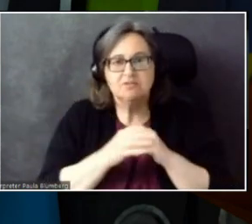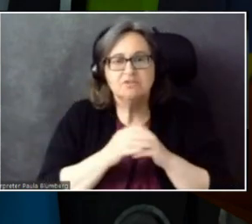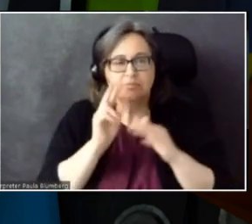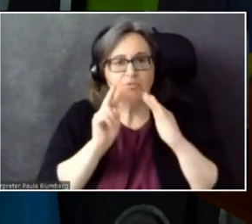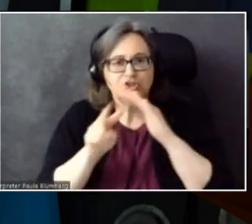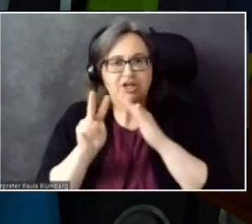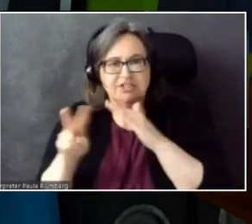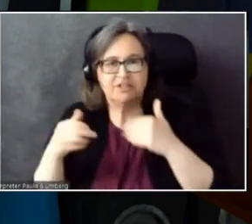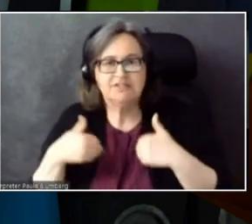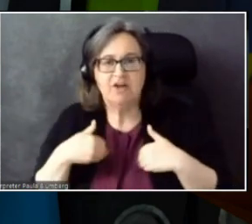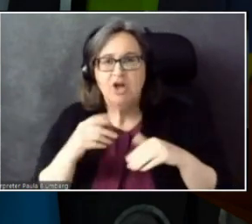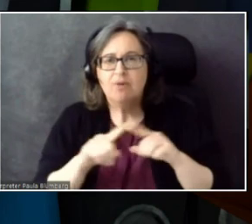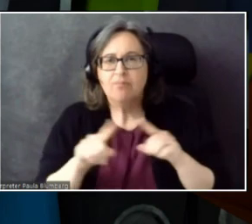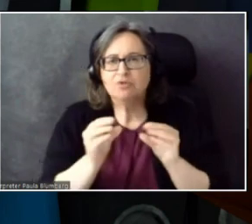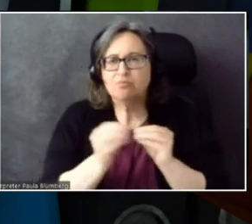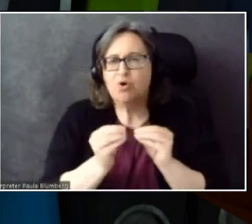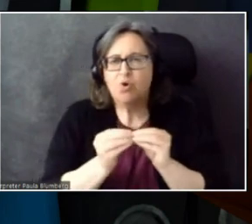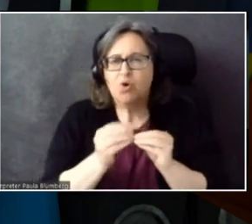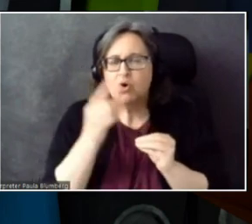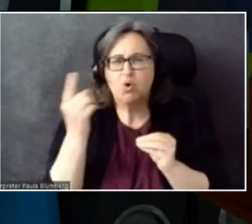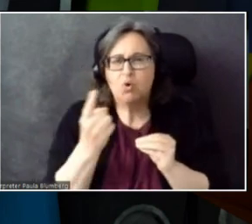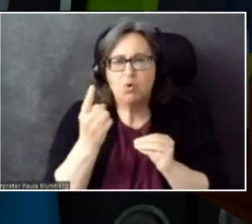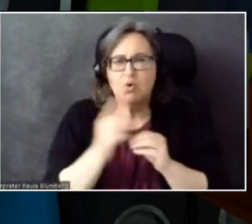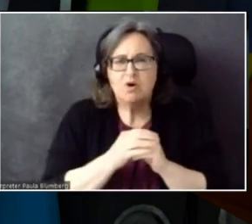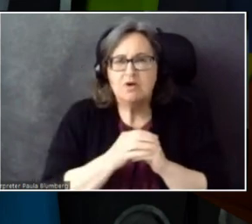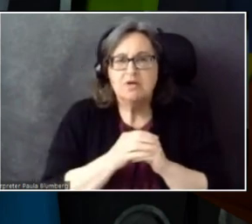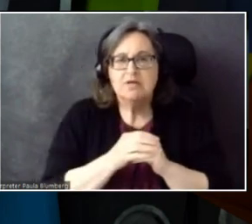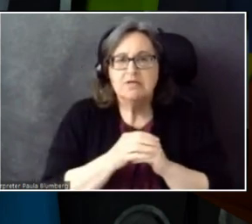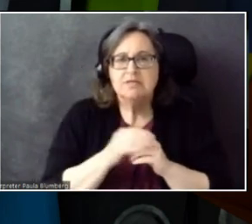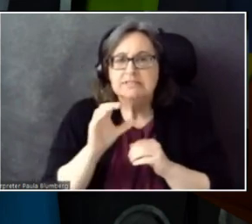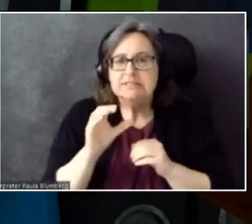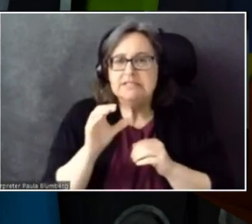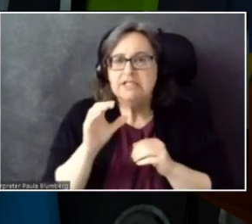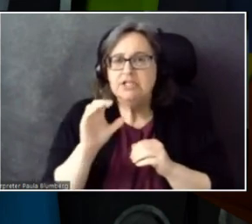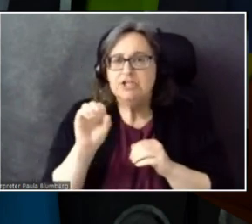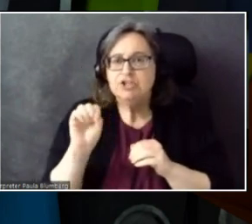But it's more than just C# and Unity. Let's see.